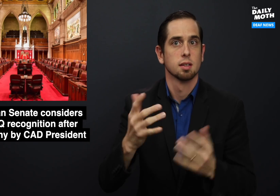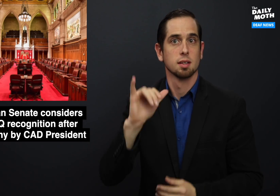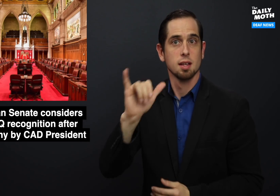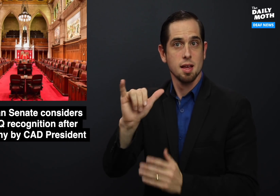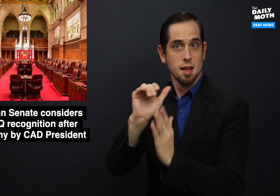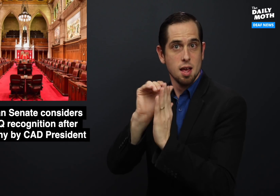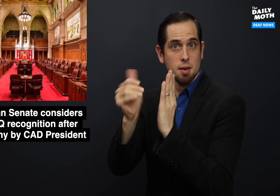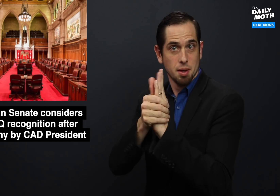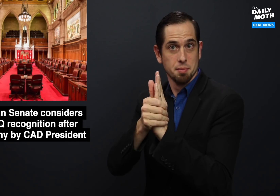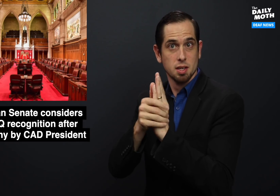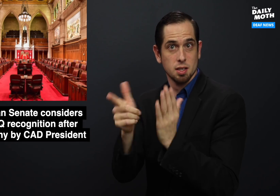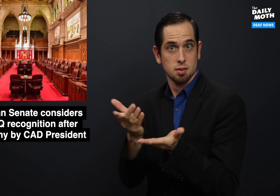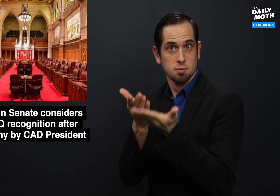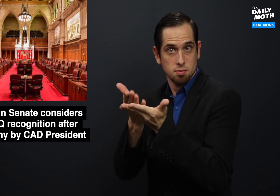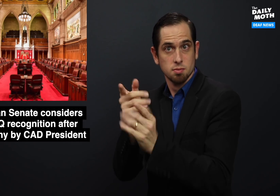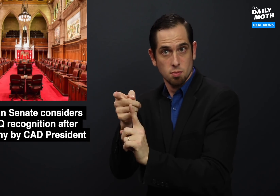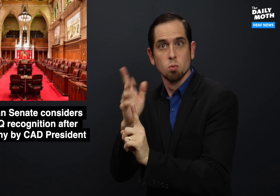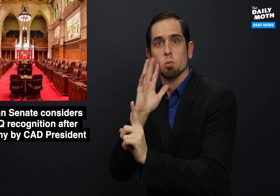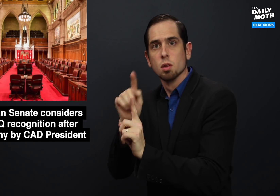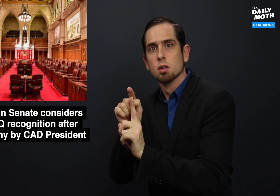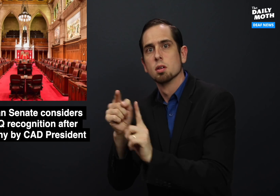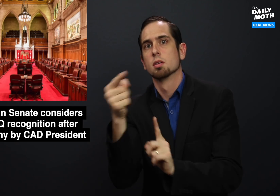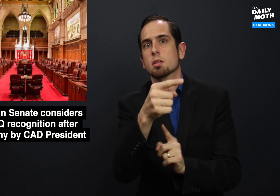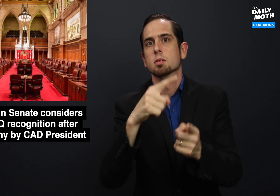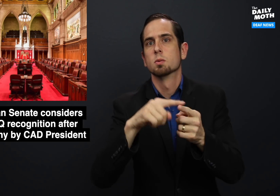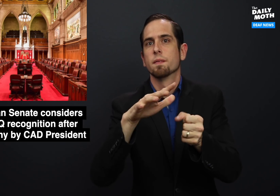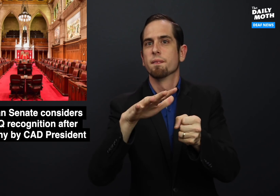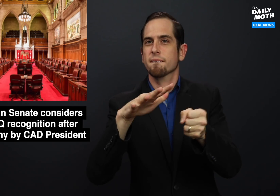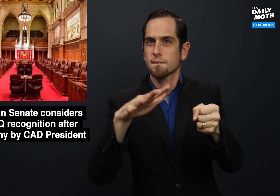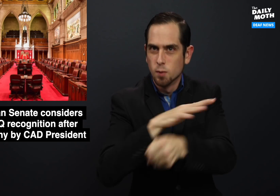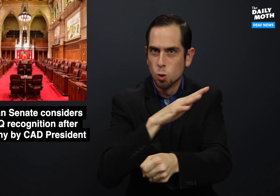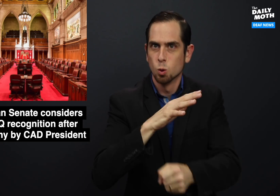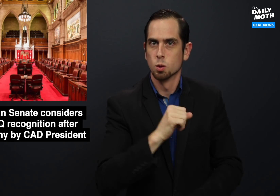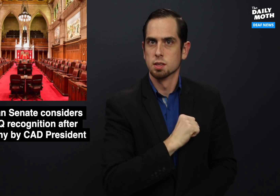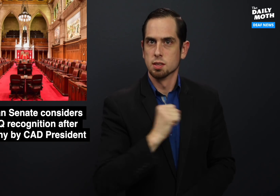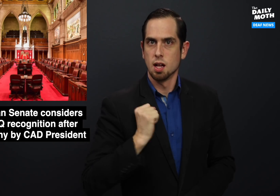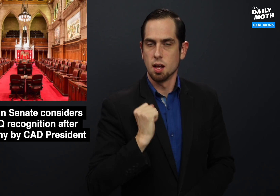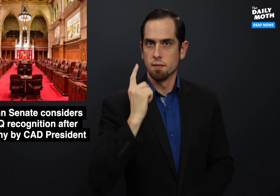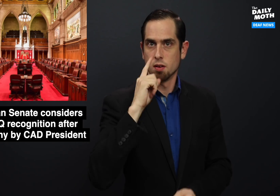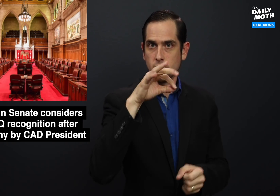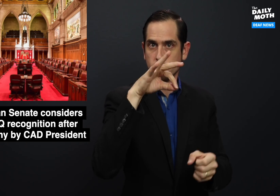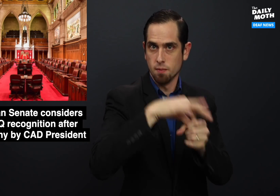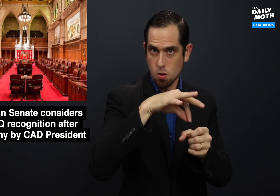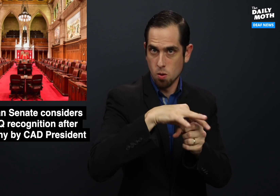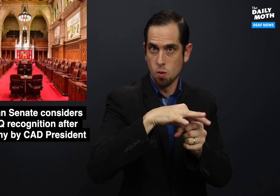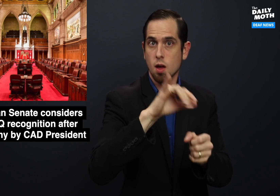The amendment will go before the full Senate for a vote.